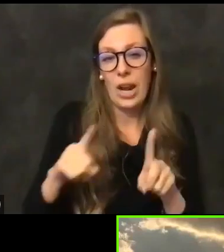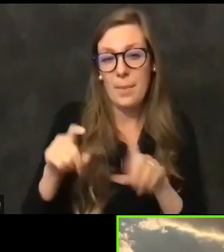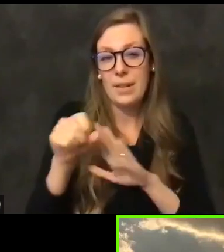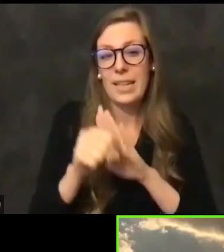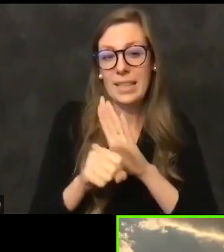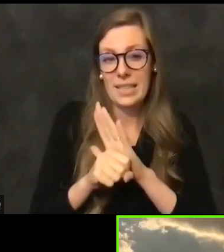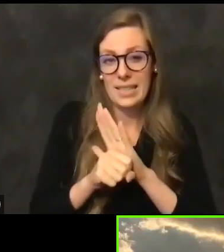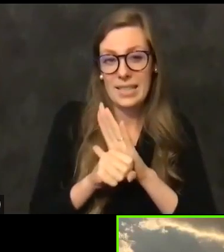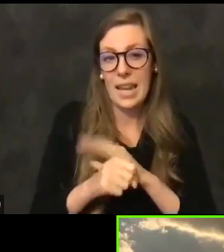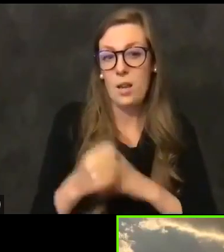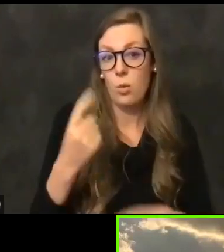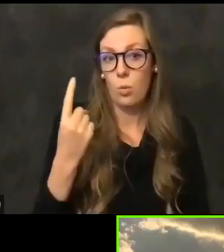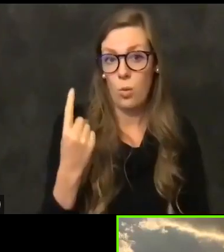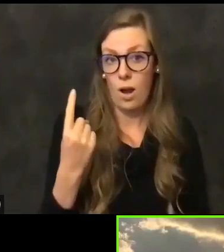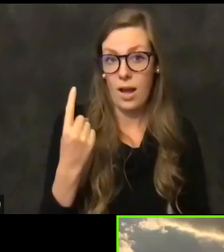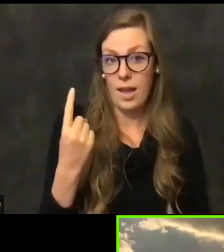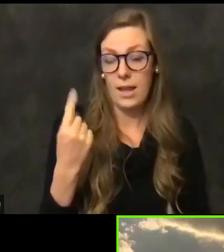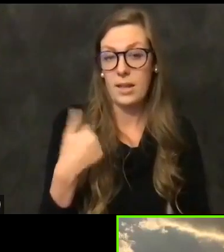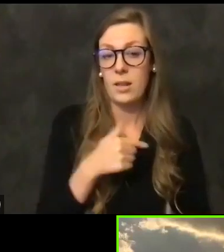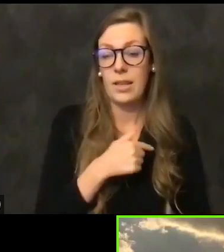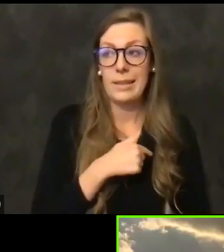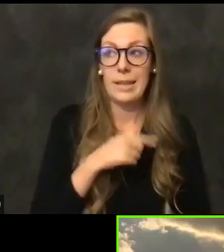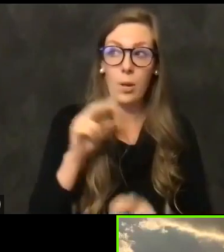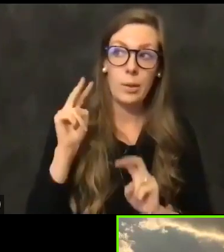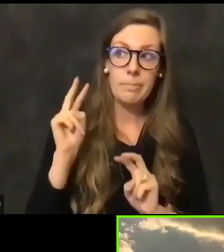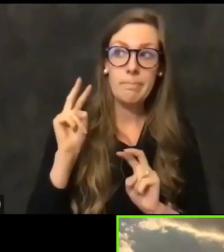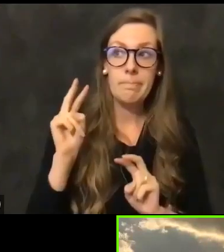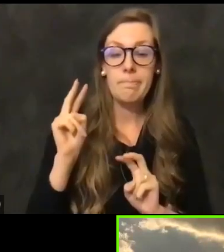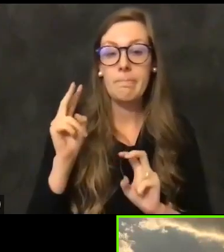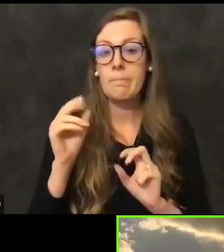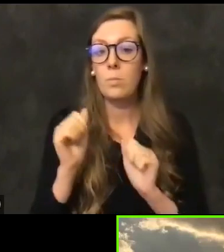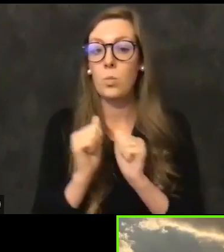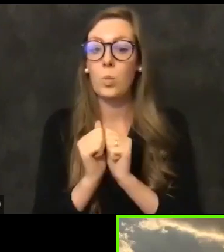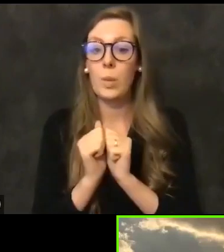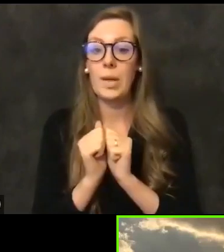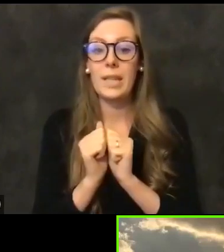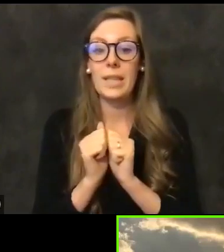One is that we anticipate that with the onset of this TPA or a third party